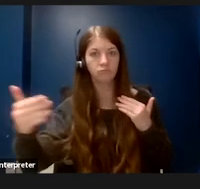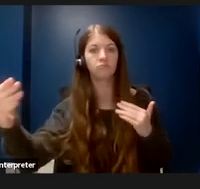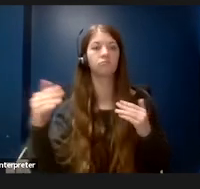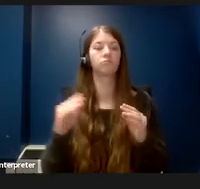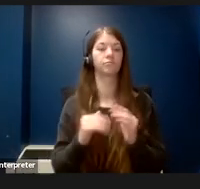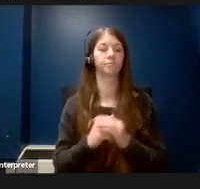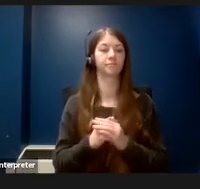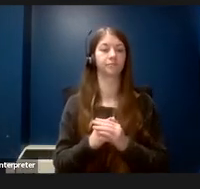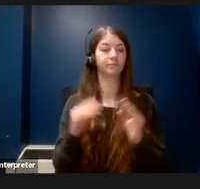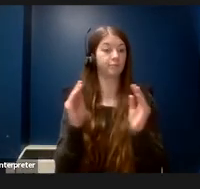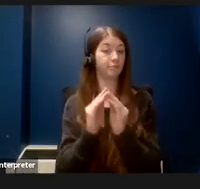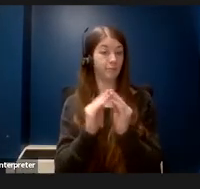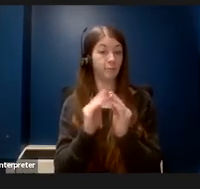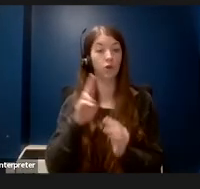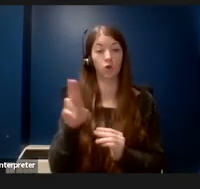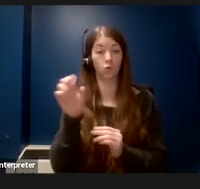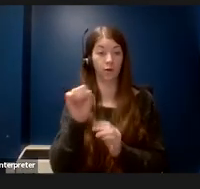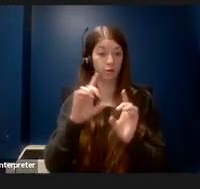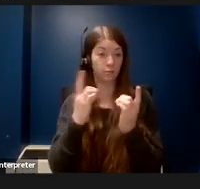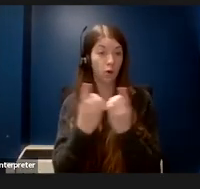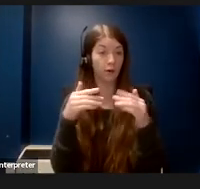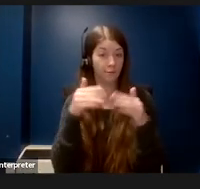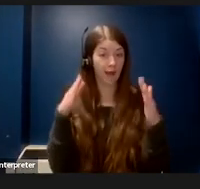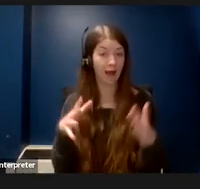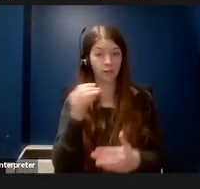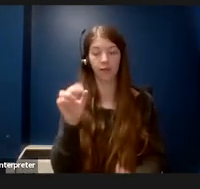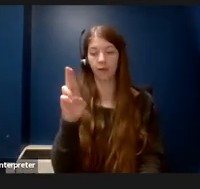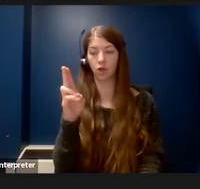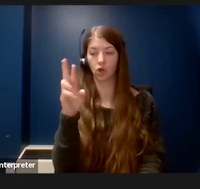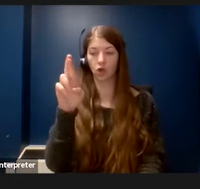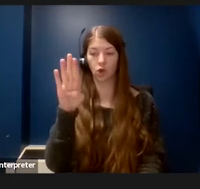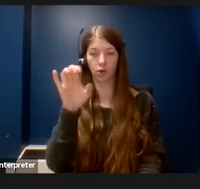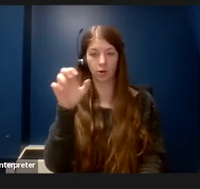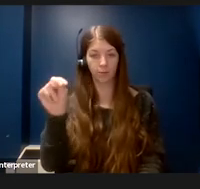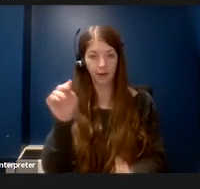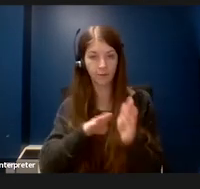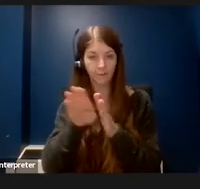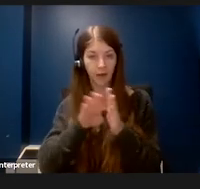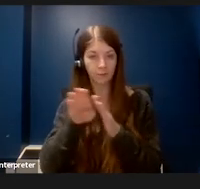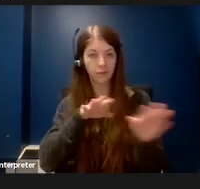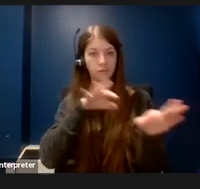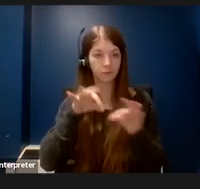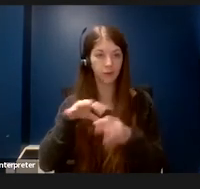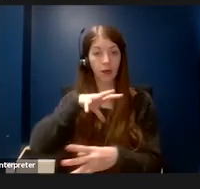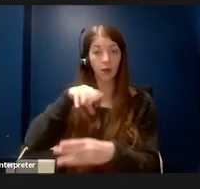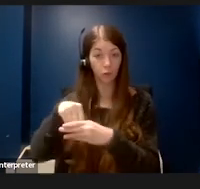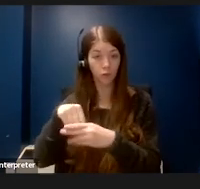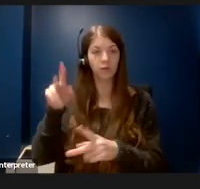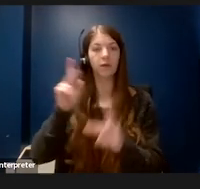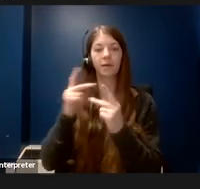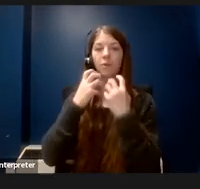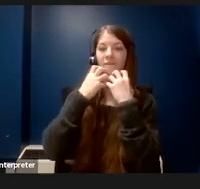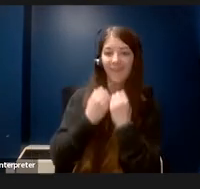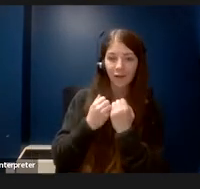Housing and Urban Development defines inclusion as when people are valued, respected, and supported.